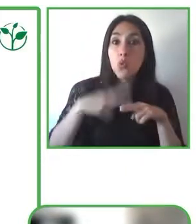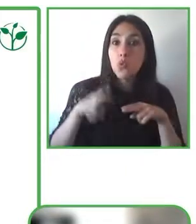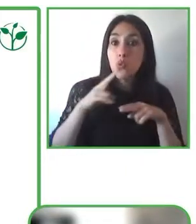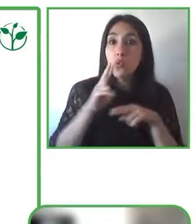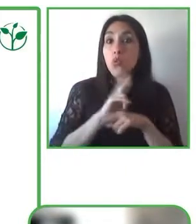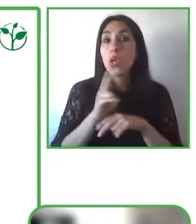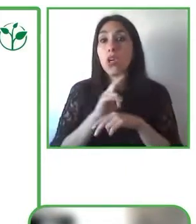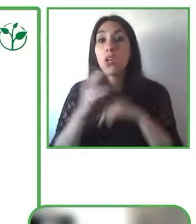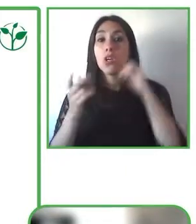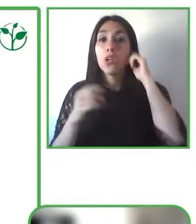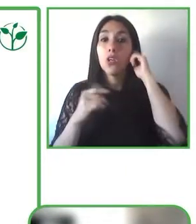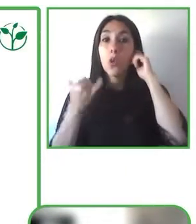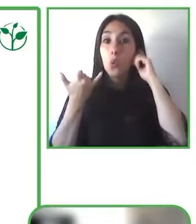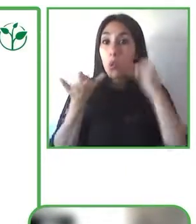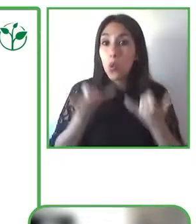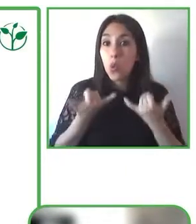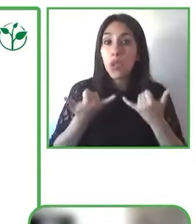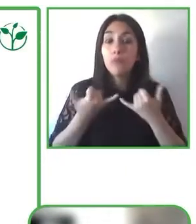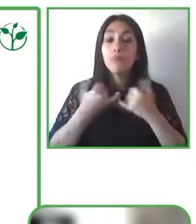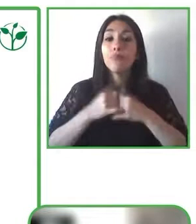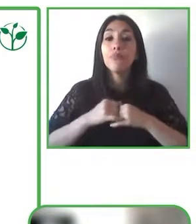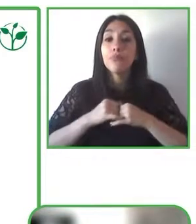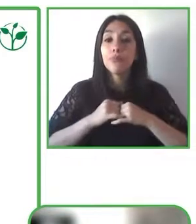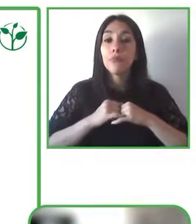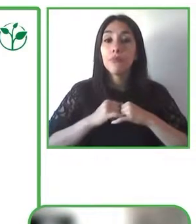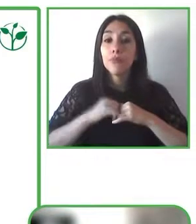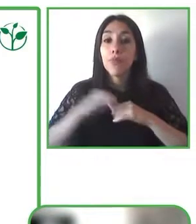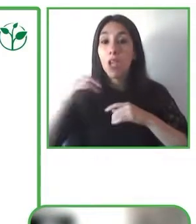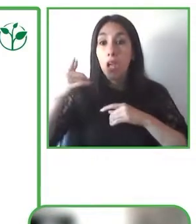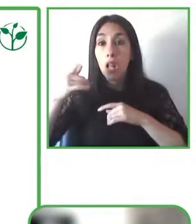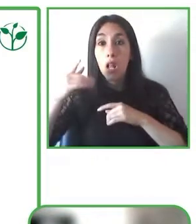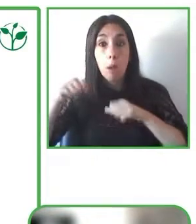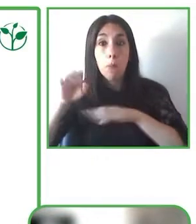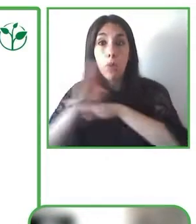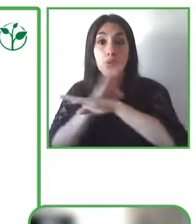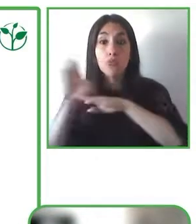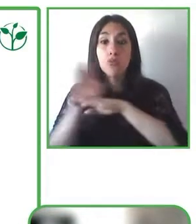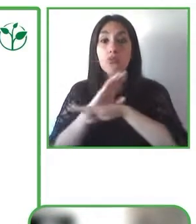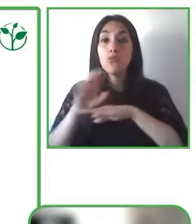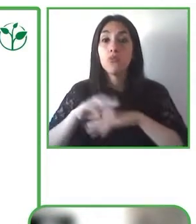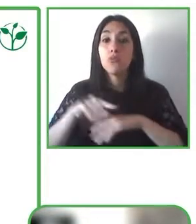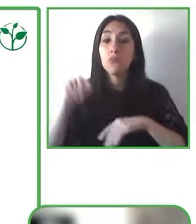another area that the association actually does a lot of work in is supporting research in this